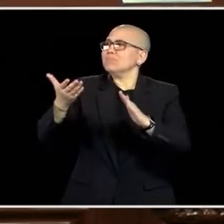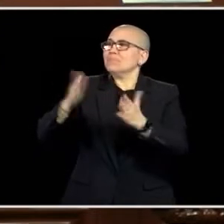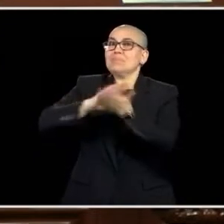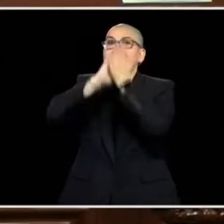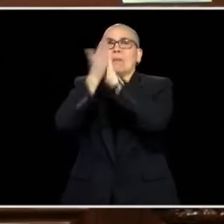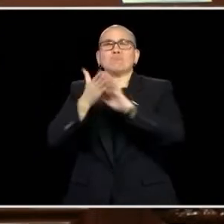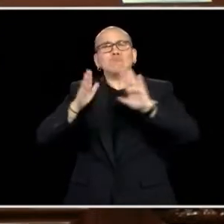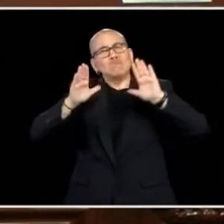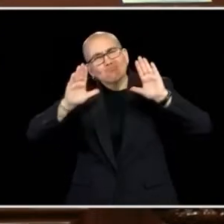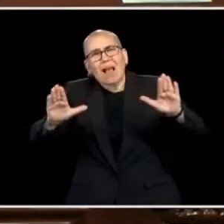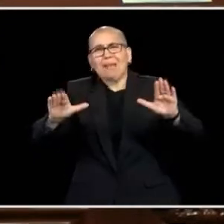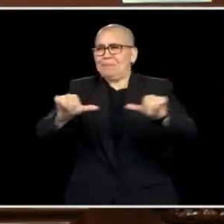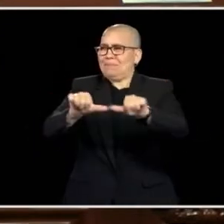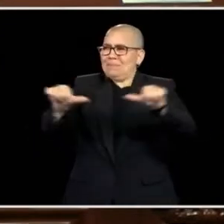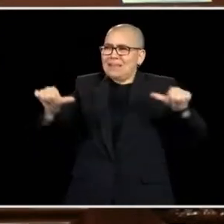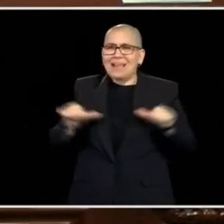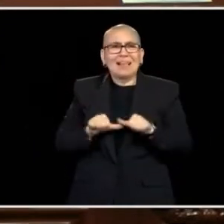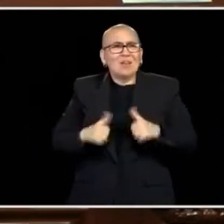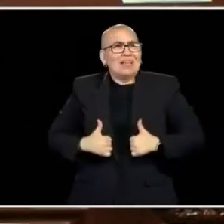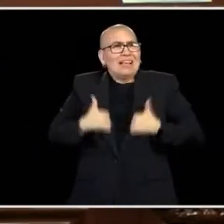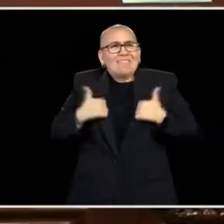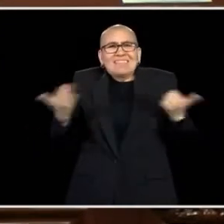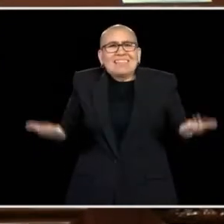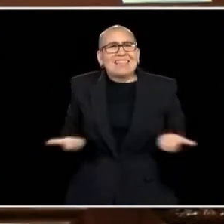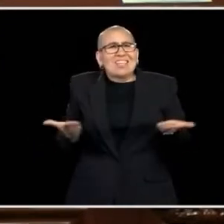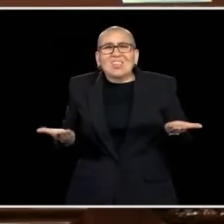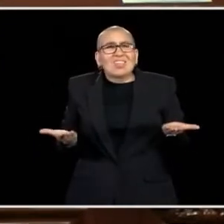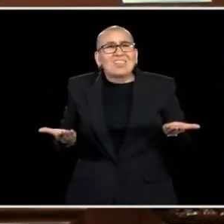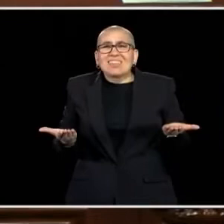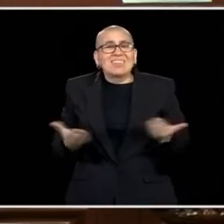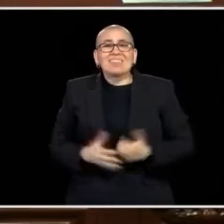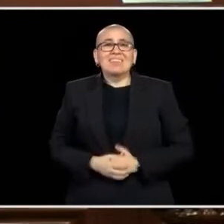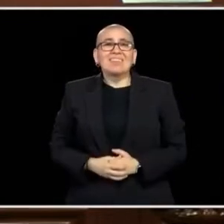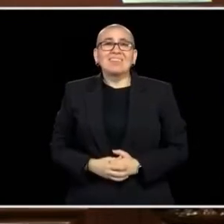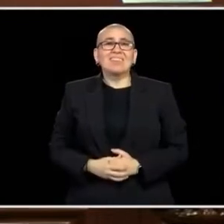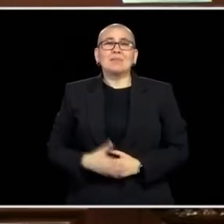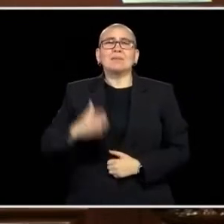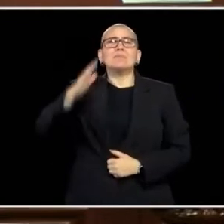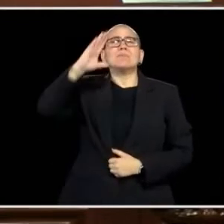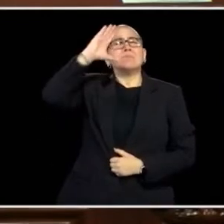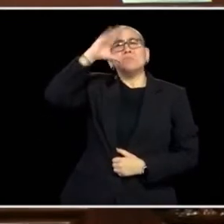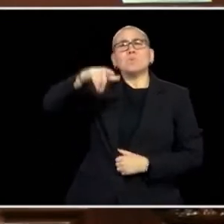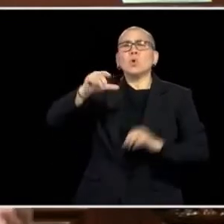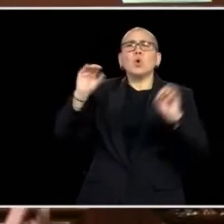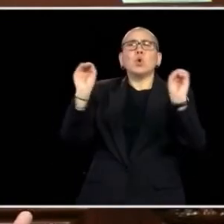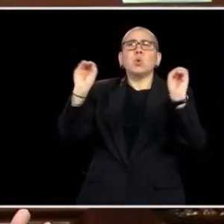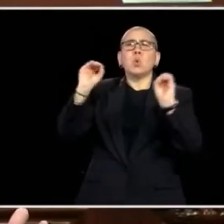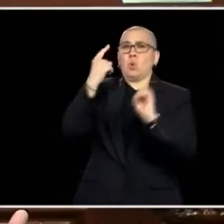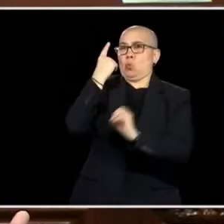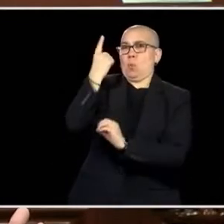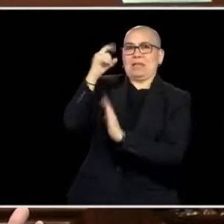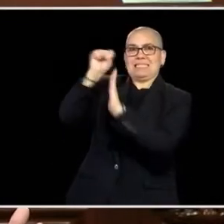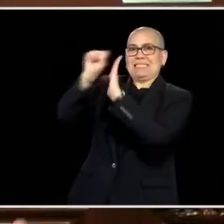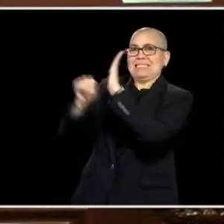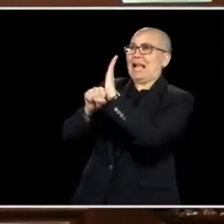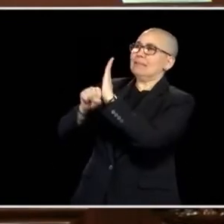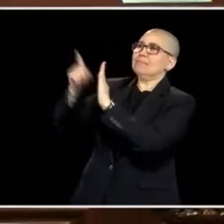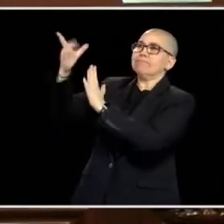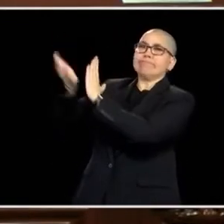WOULD ARGUE, NO STATE HAS THE EXPERTISE. THIS WAS LED, THE IDEA OF MENTAL HEALTH PARITY, OF BEING